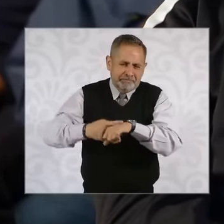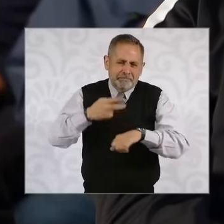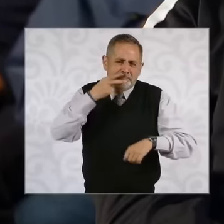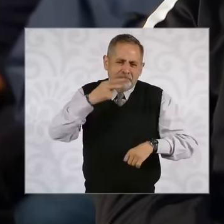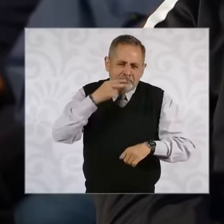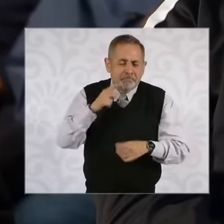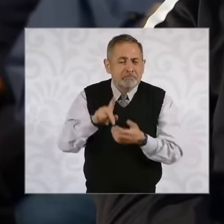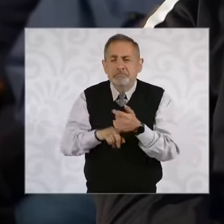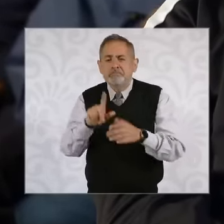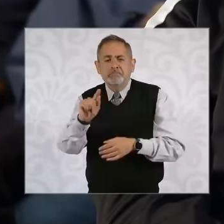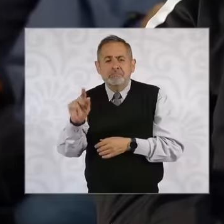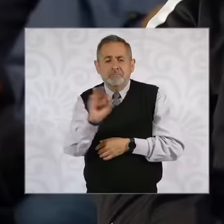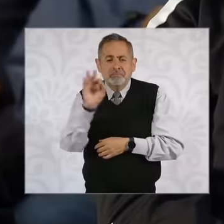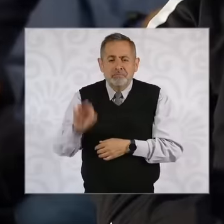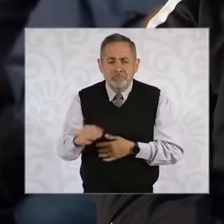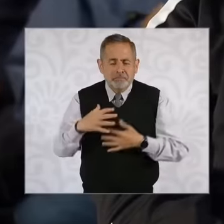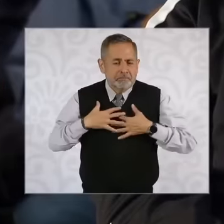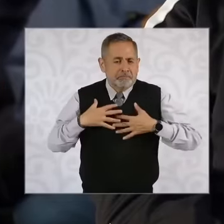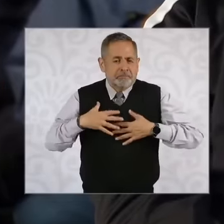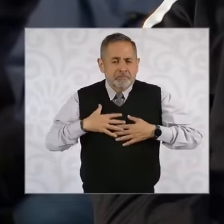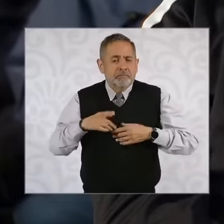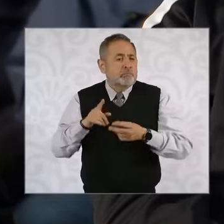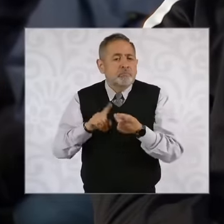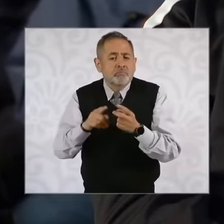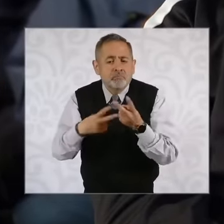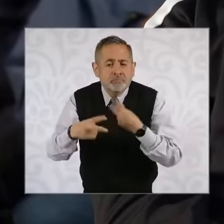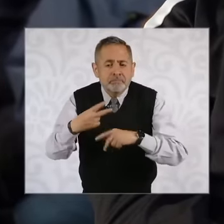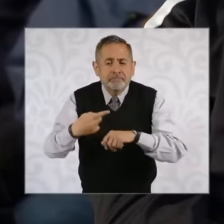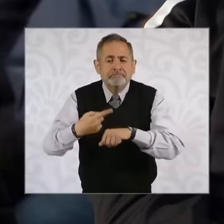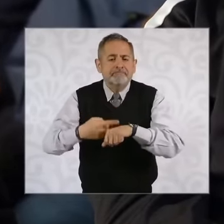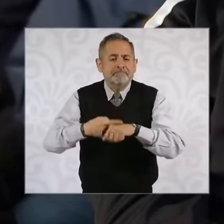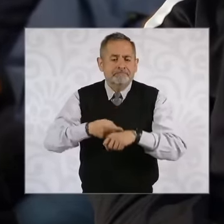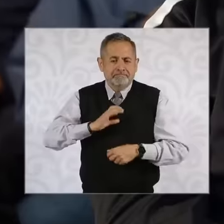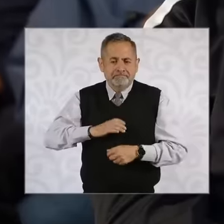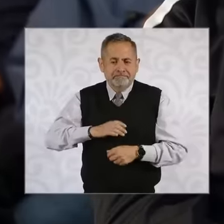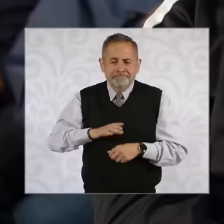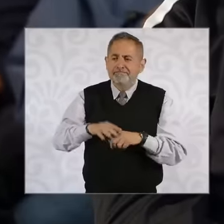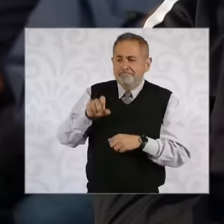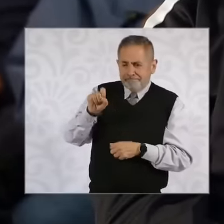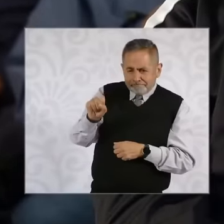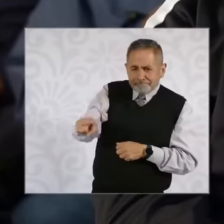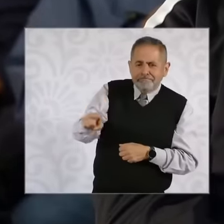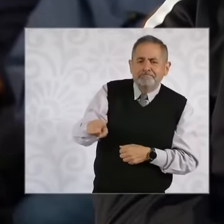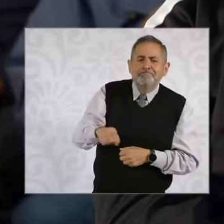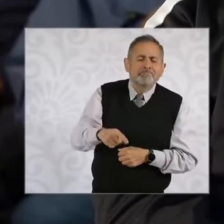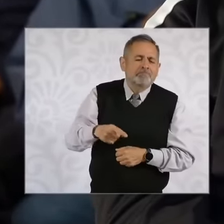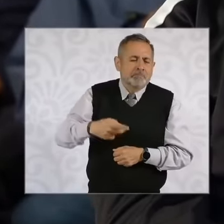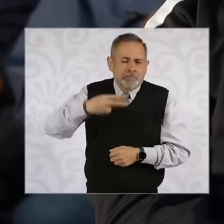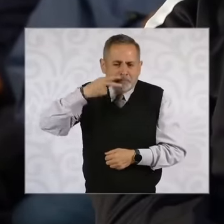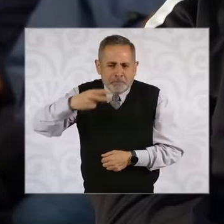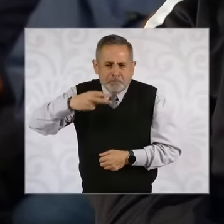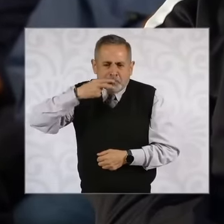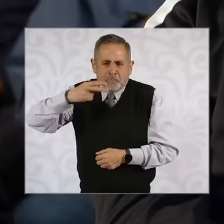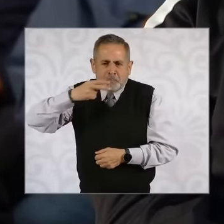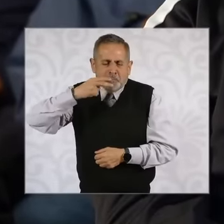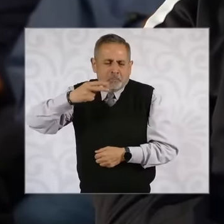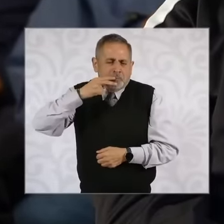lung cancers are attributable to people who are unfortunately users of tobacco, what